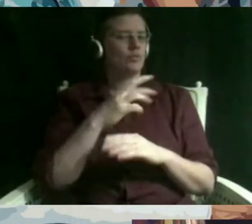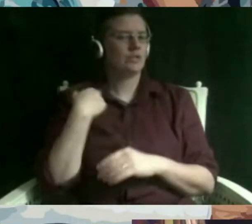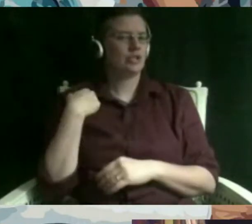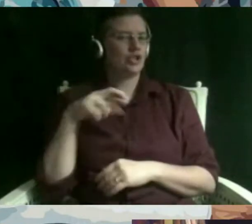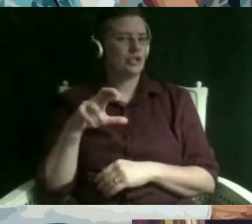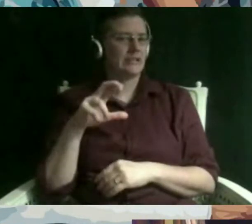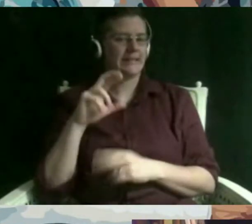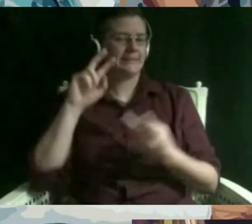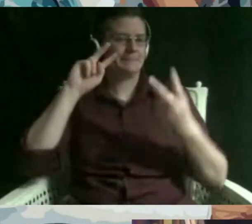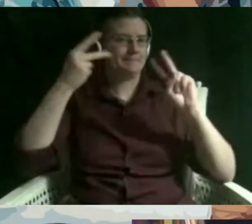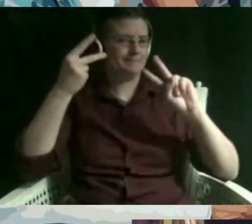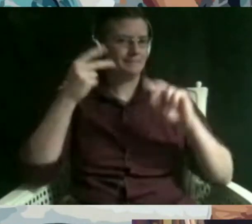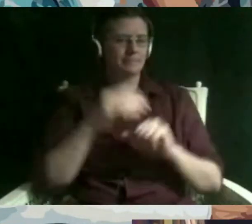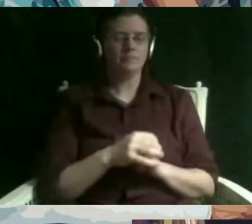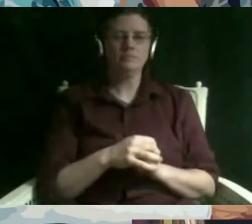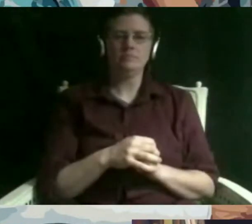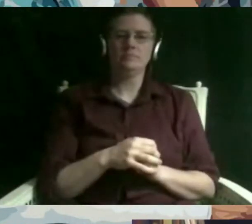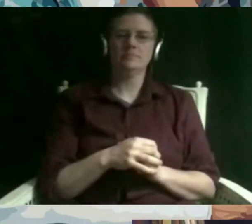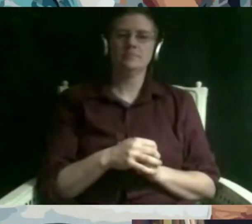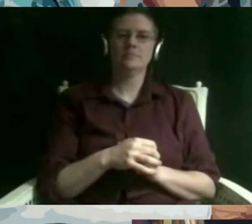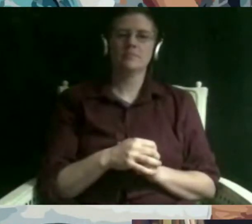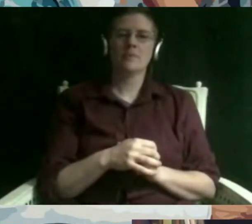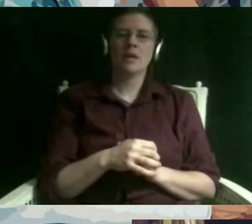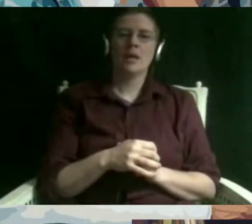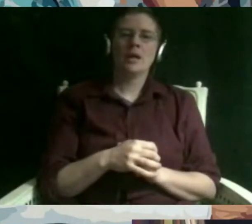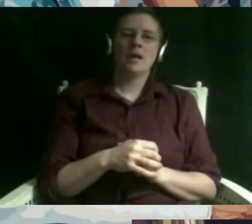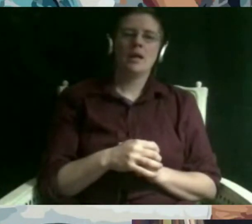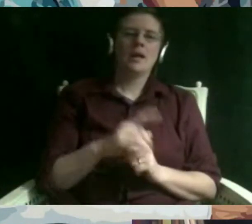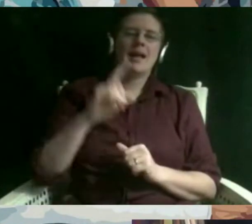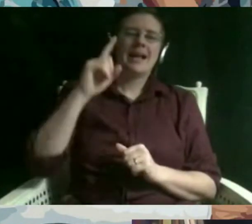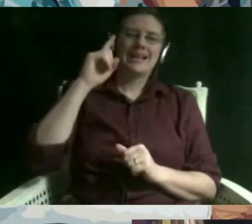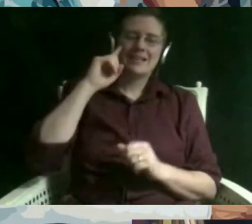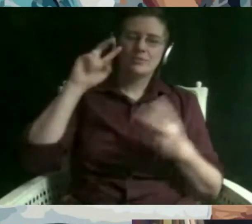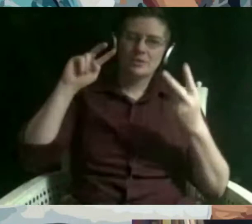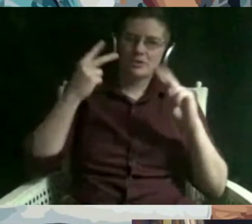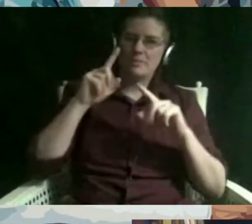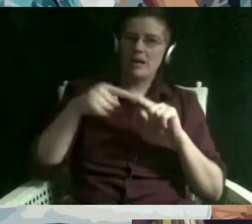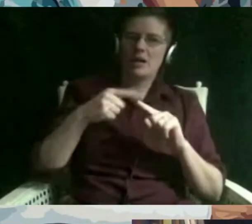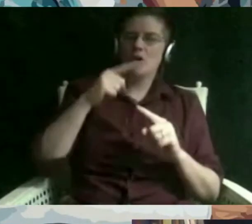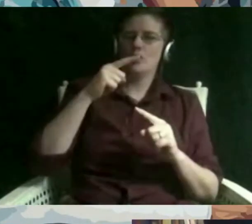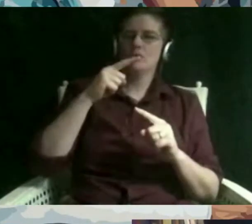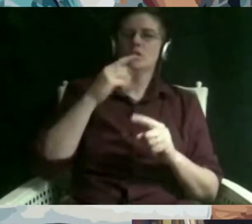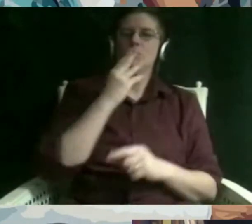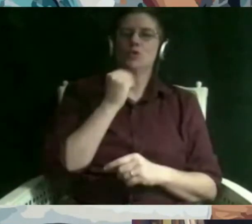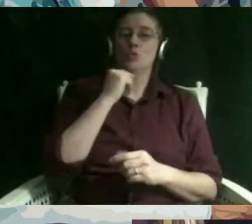i think there's a big misunderstanding about what jewish belief and tradition what it even looks